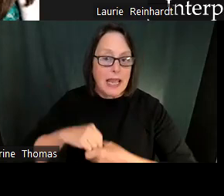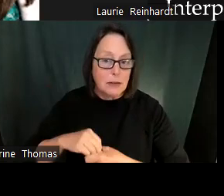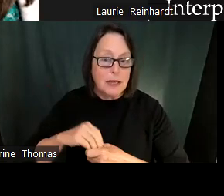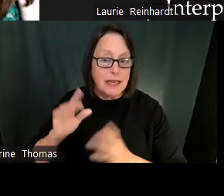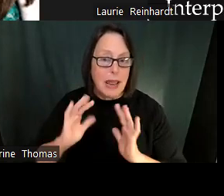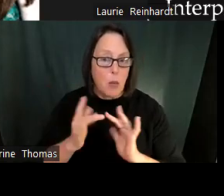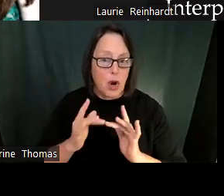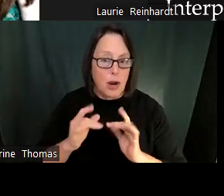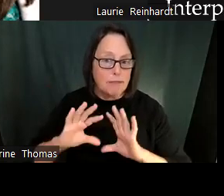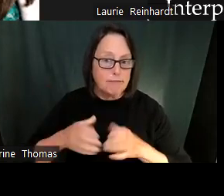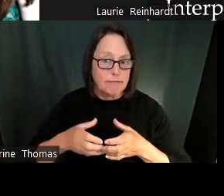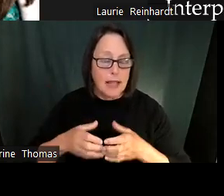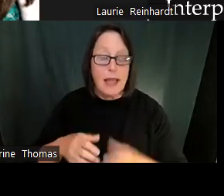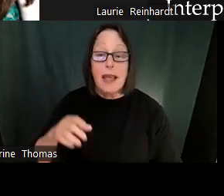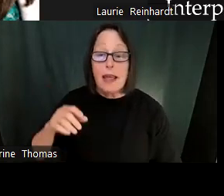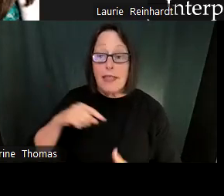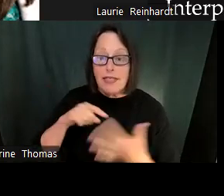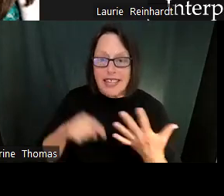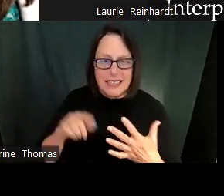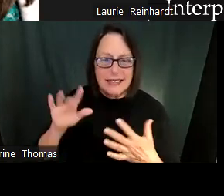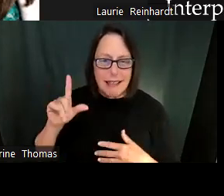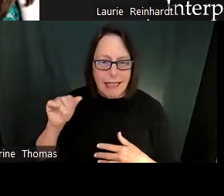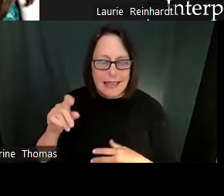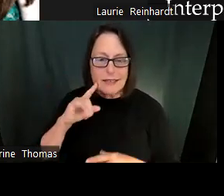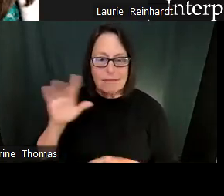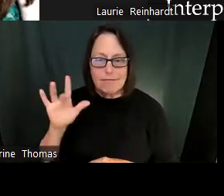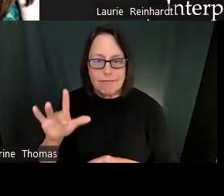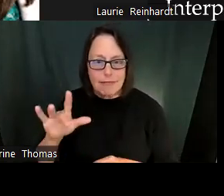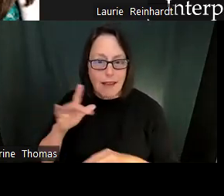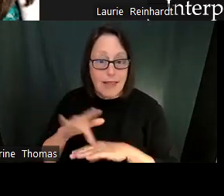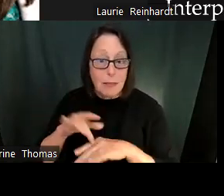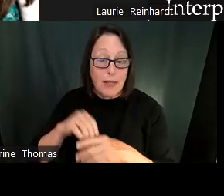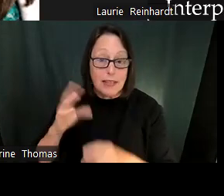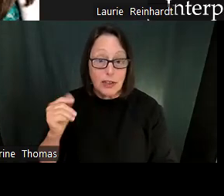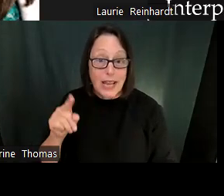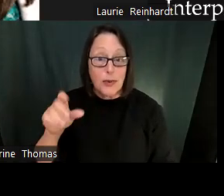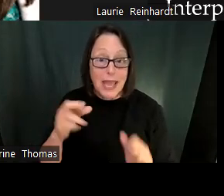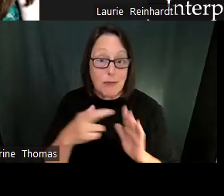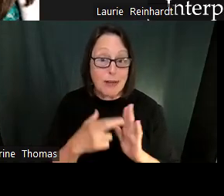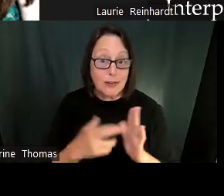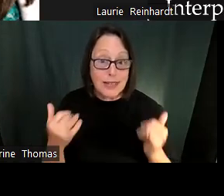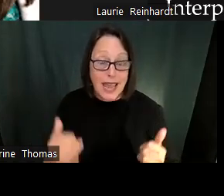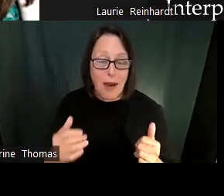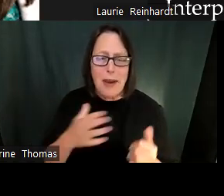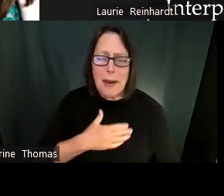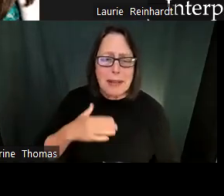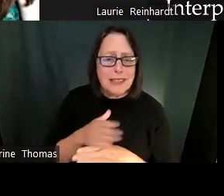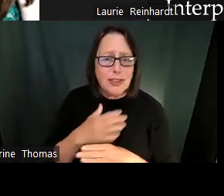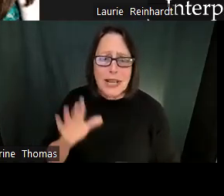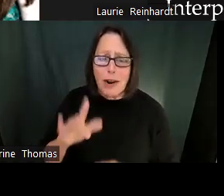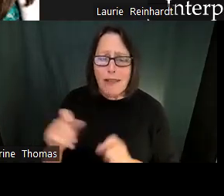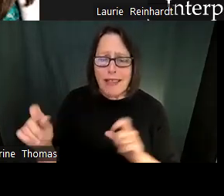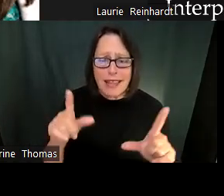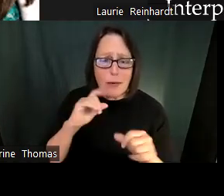Our next month's webinar is gonna be on Family Engagement -best practices. And we will be joined by Theresa Moore, who is an author and family community engagement consultant